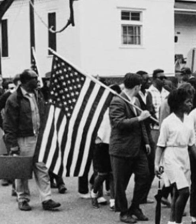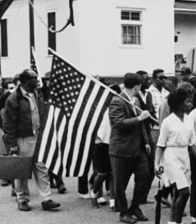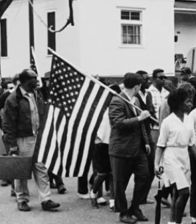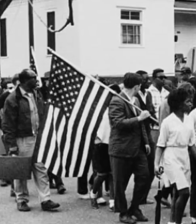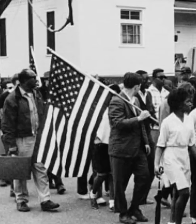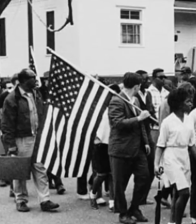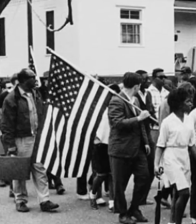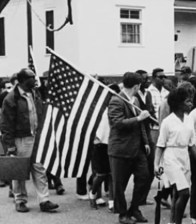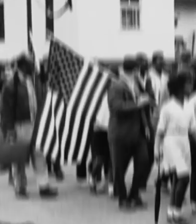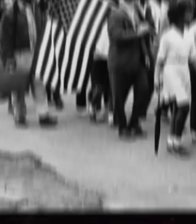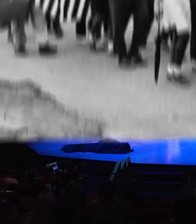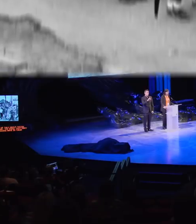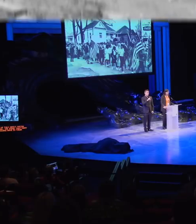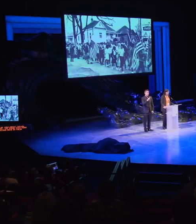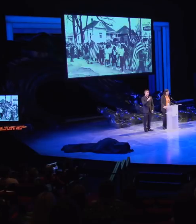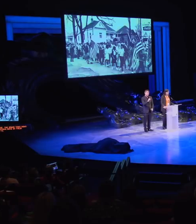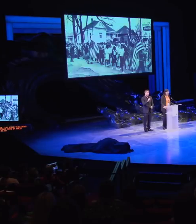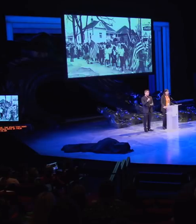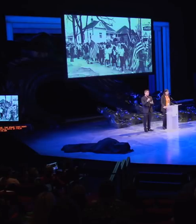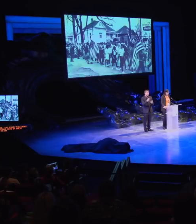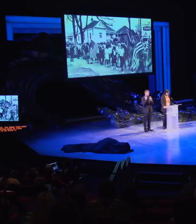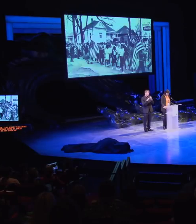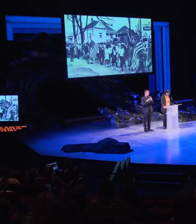is an image of the Civil Rights Movement like this one.